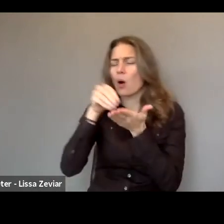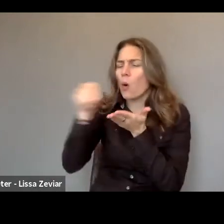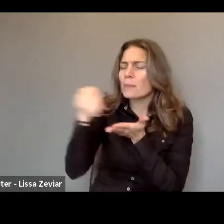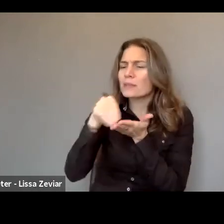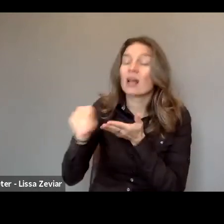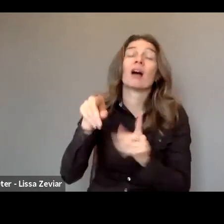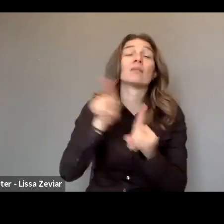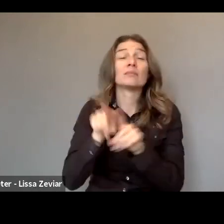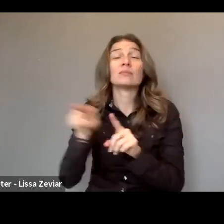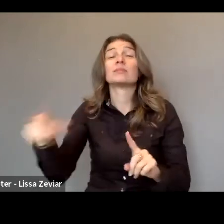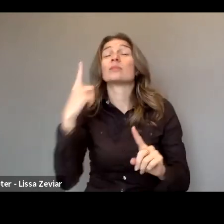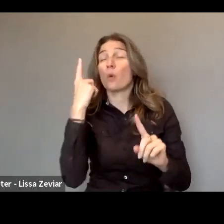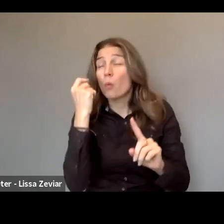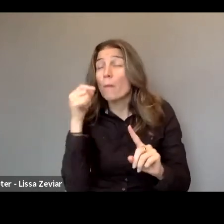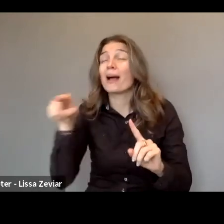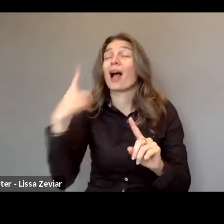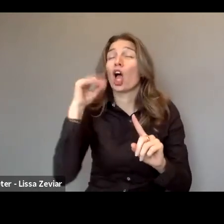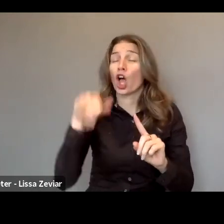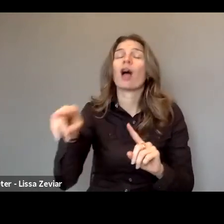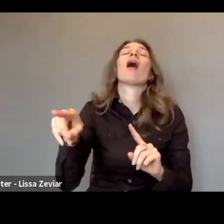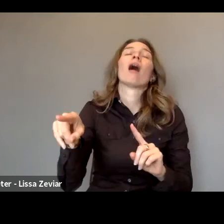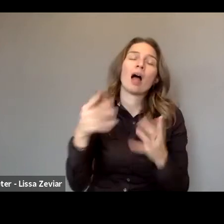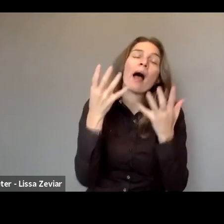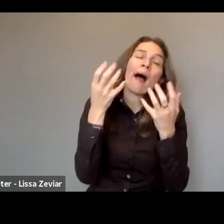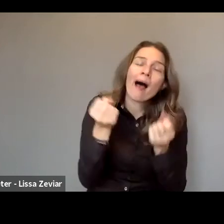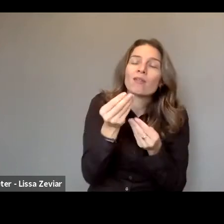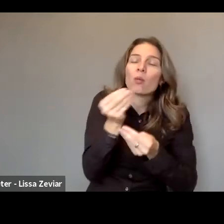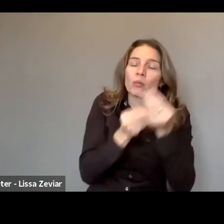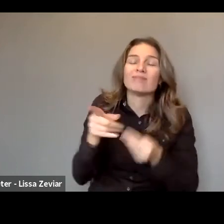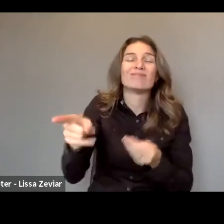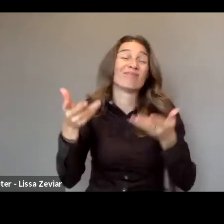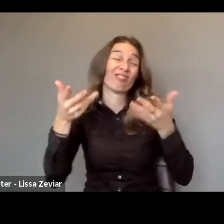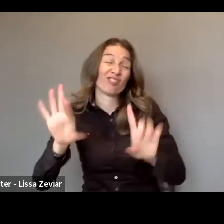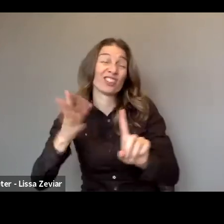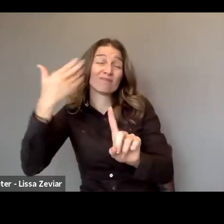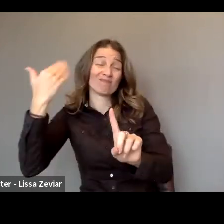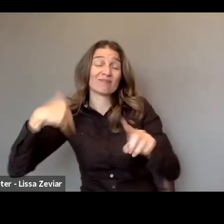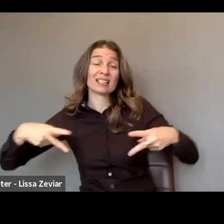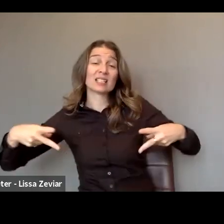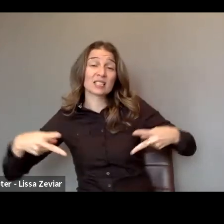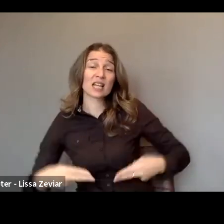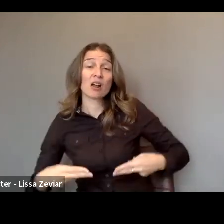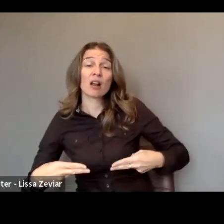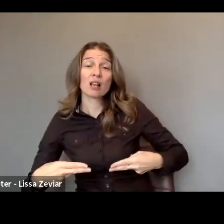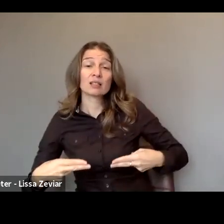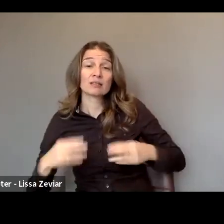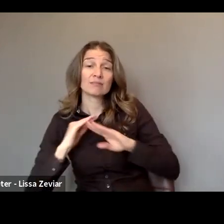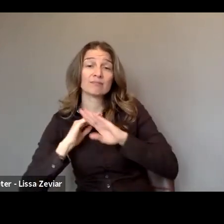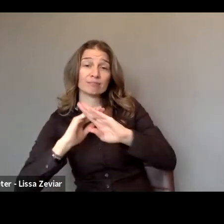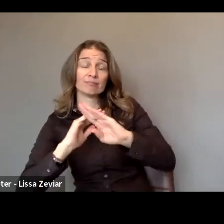who have been sterilized providing measures to train women with disabilities on their sexual and reproductive rights